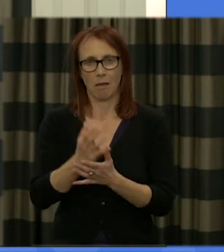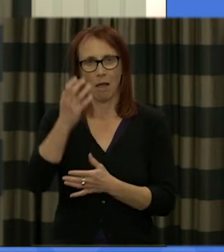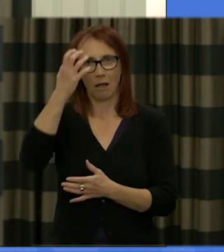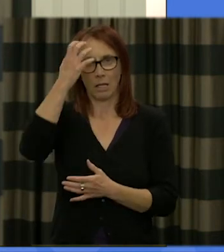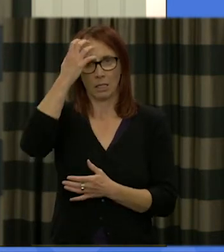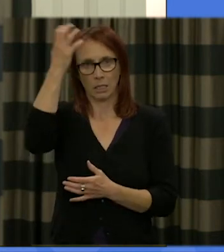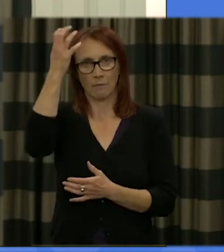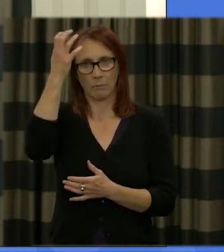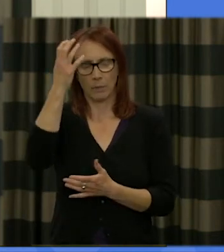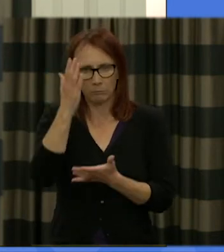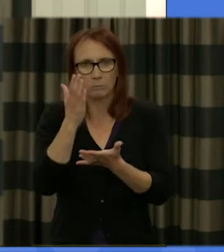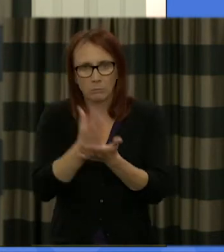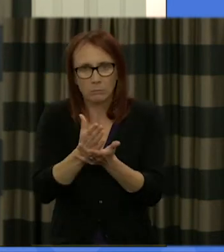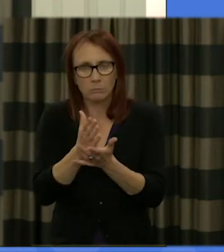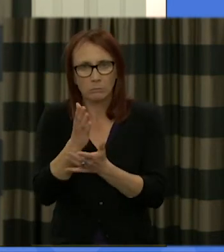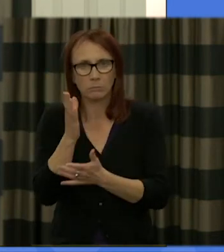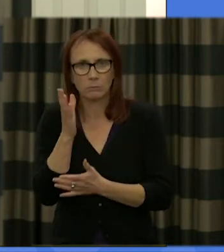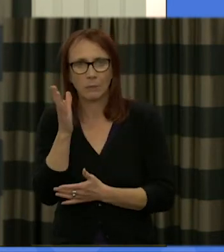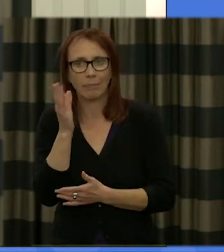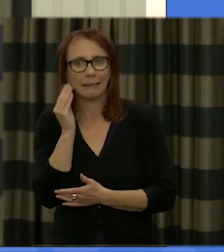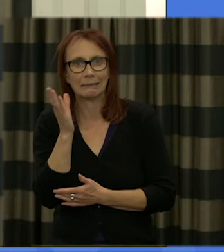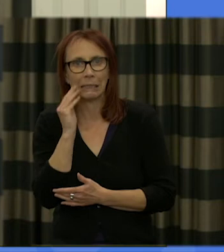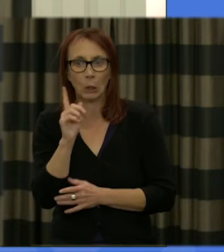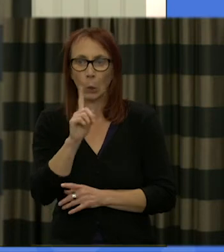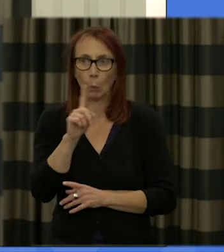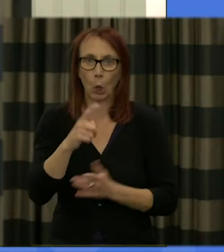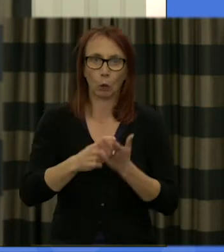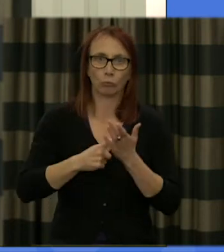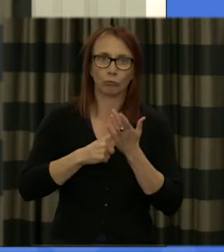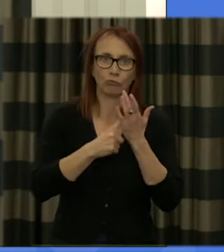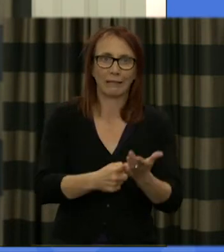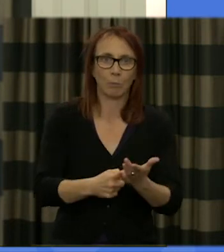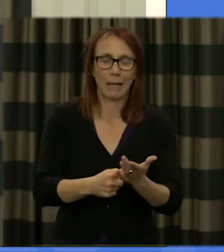extremely seriously the recommendations and the guidance that you offer and so